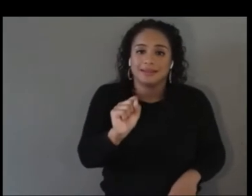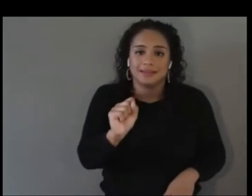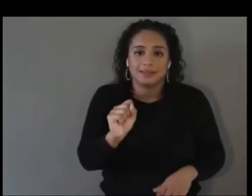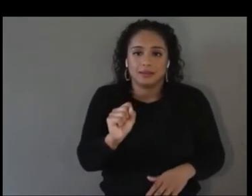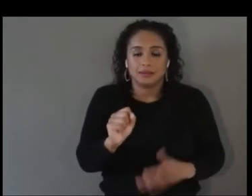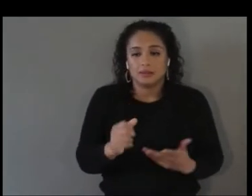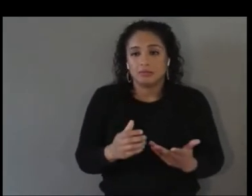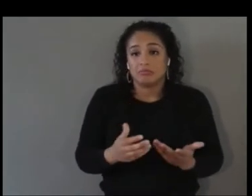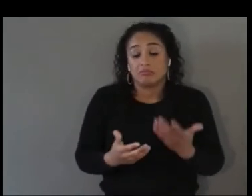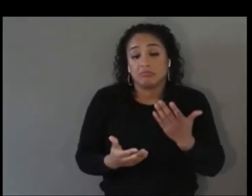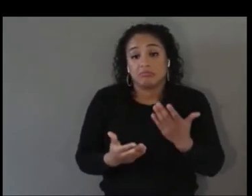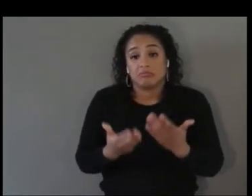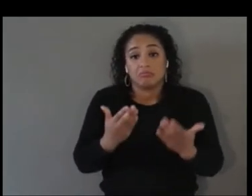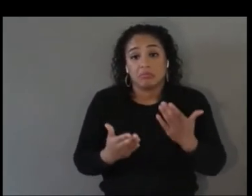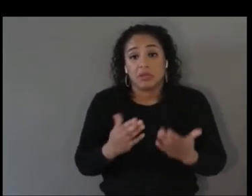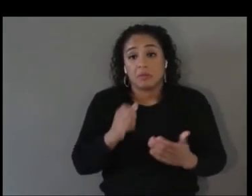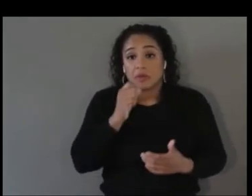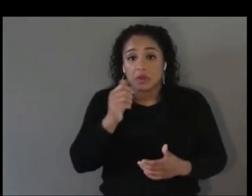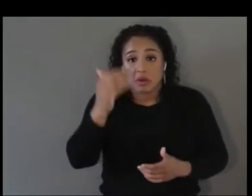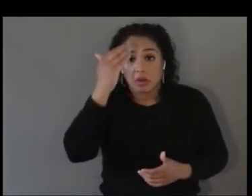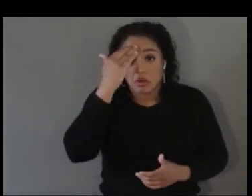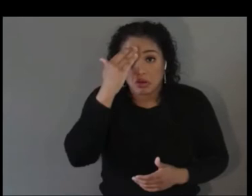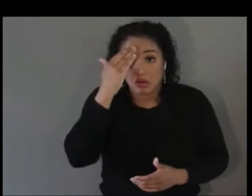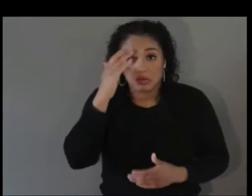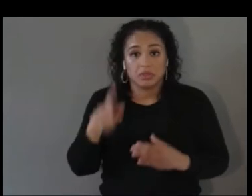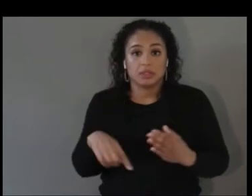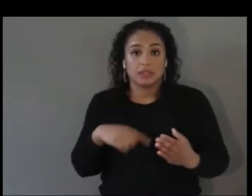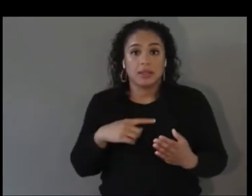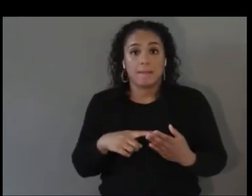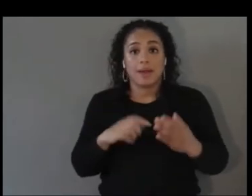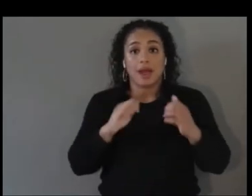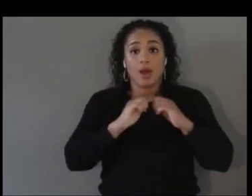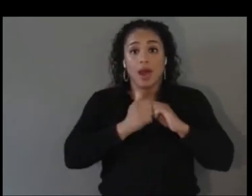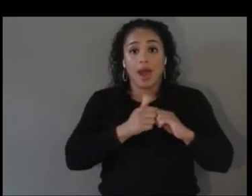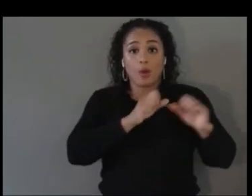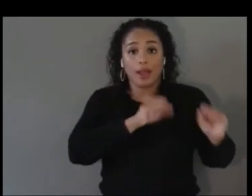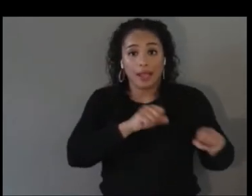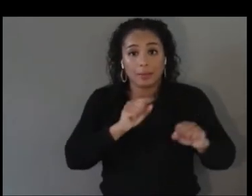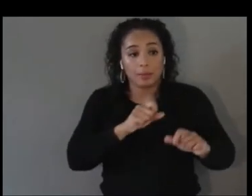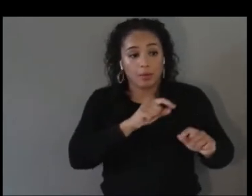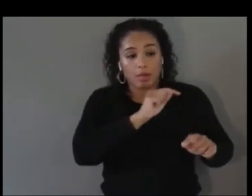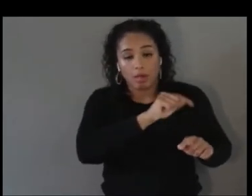how capable people are from different diverse groups. So we could talk about this for hours,